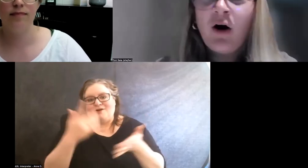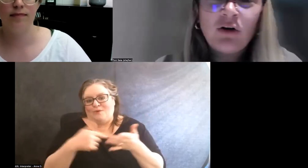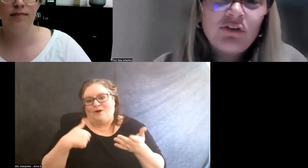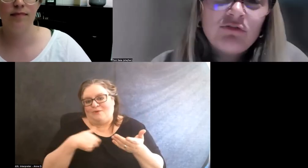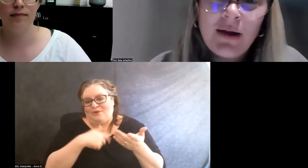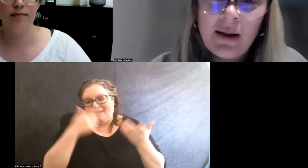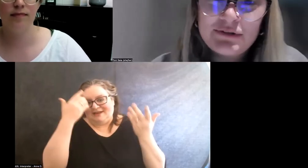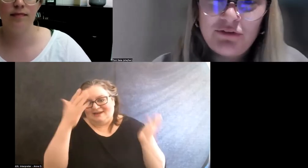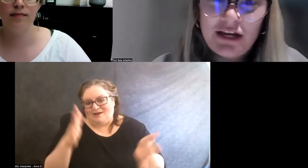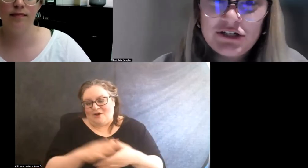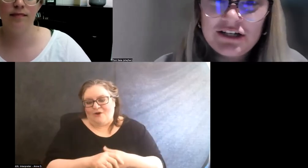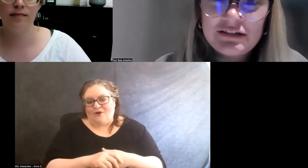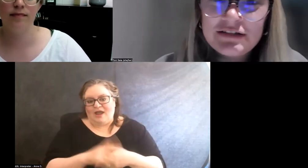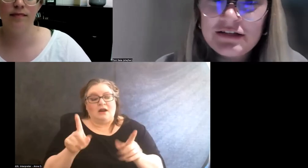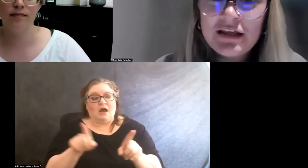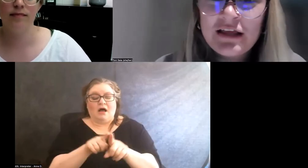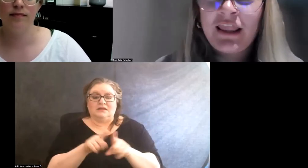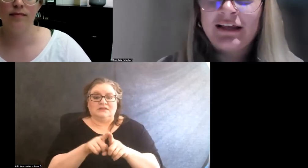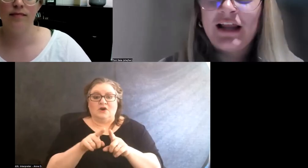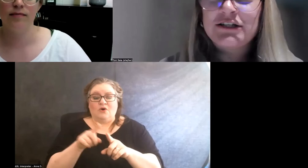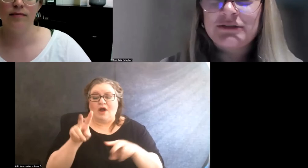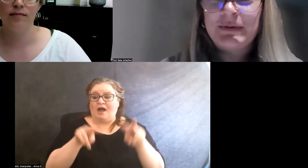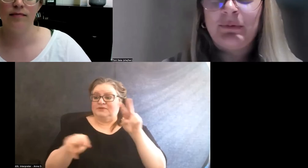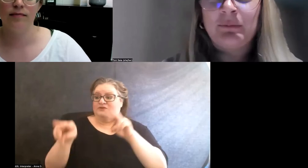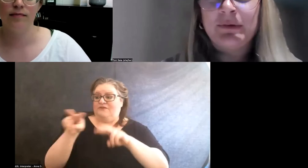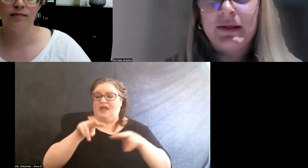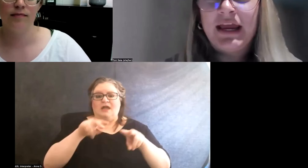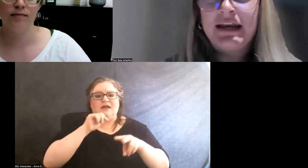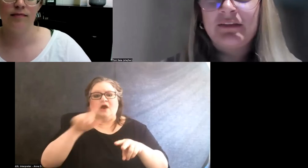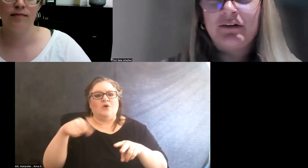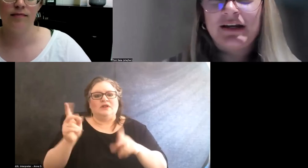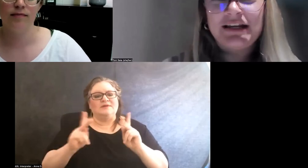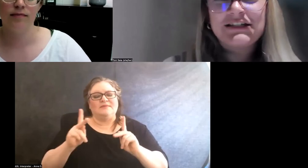Also from observations, like not just people communicating their needs